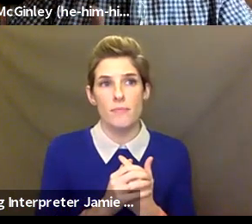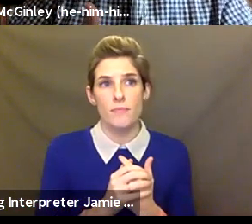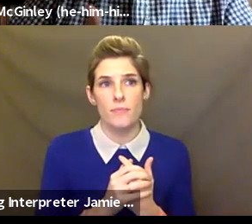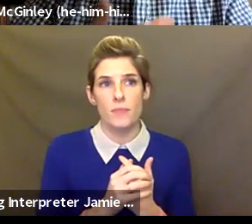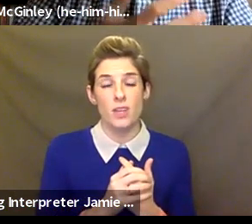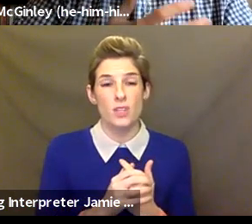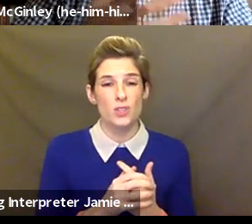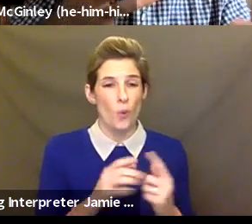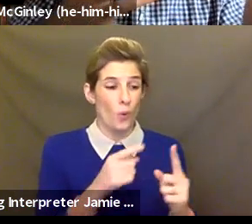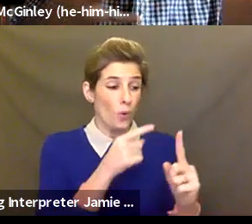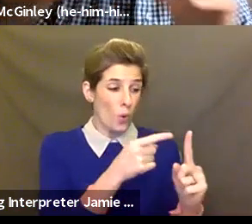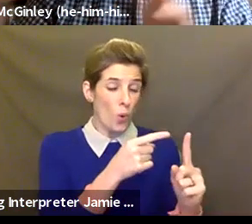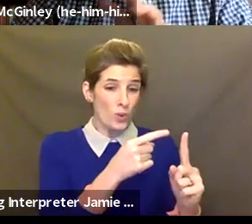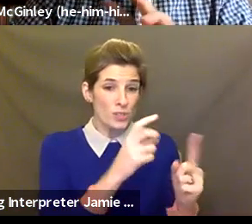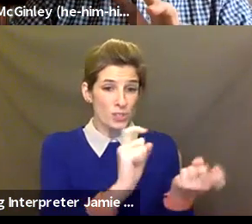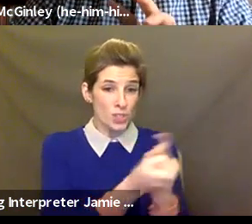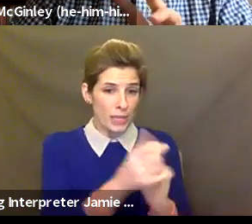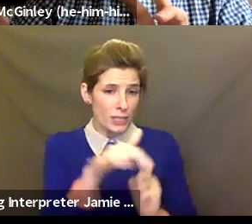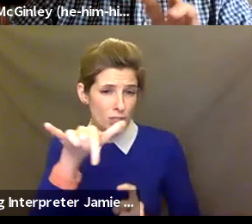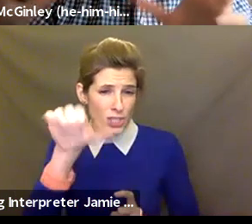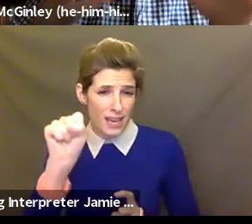shifting, it's been that the impact has shifted, and the